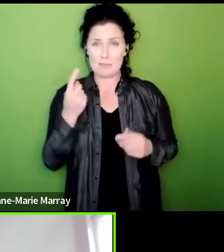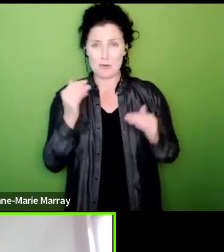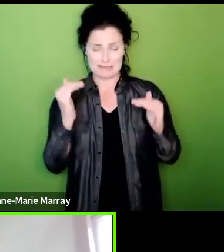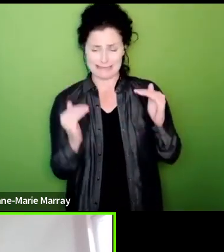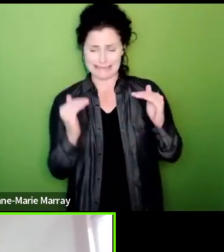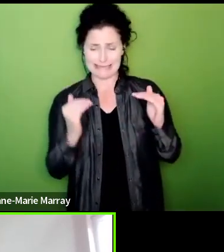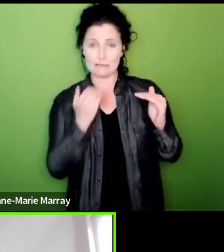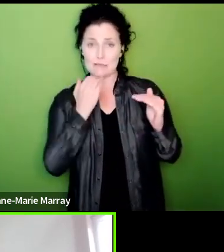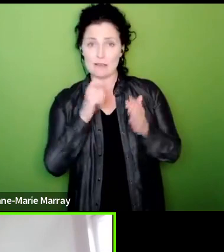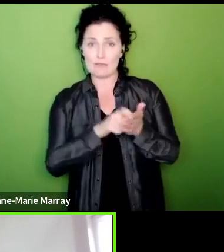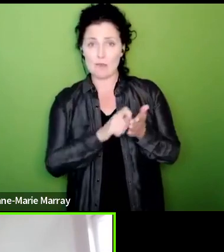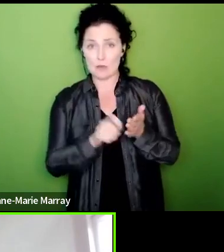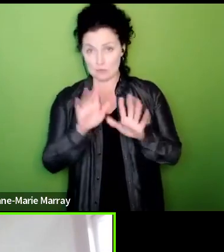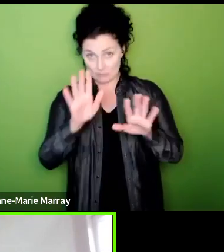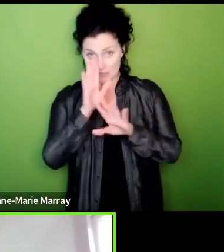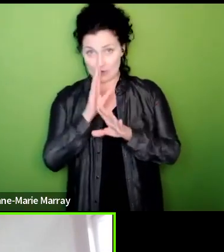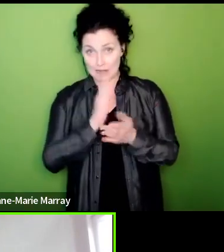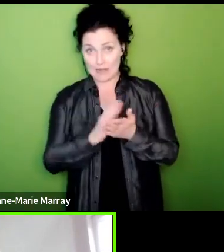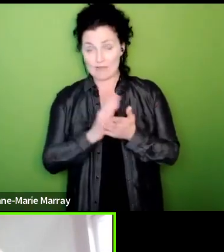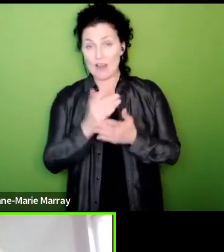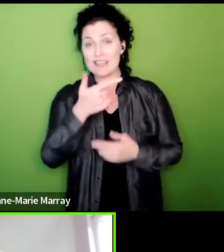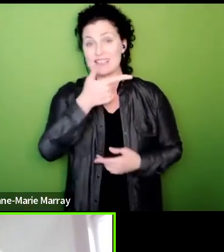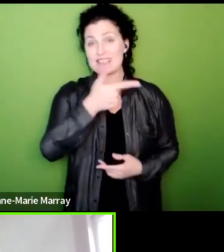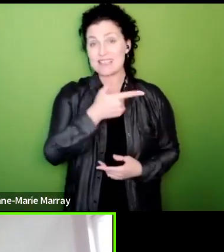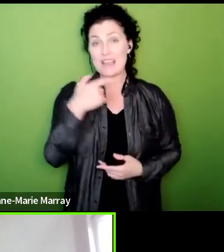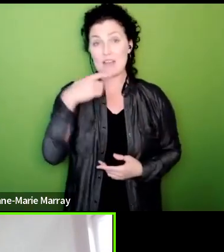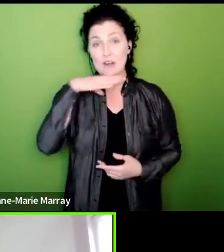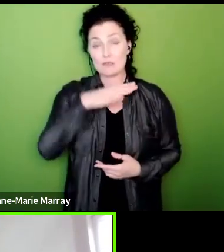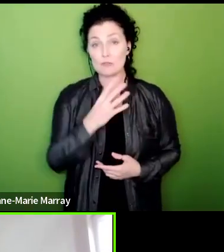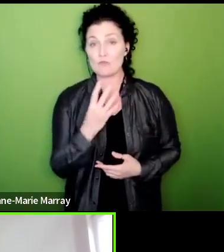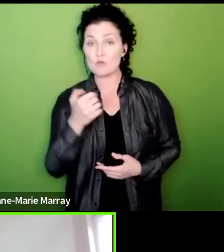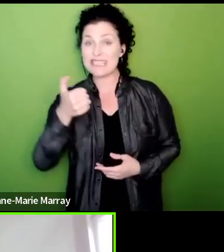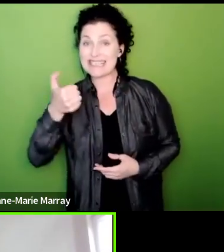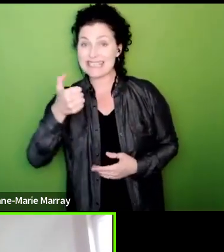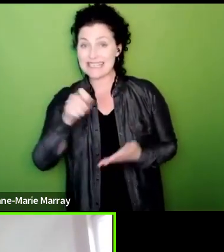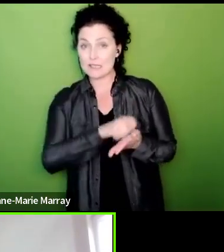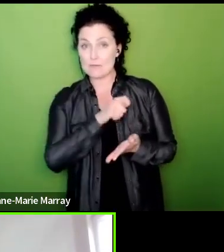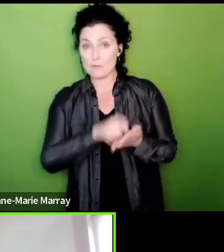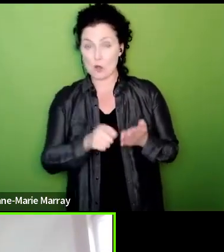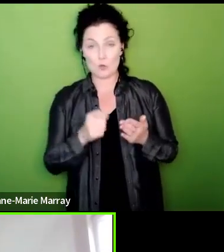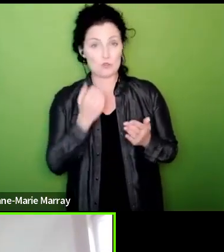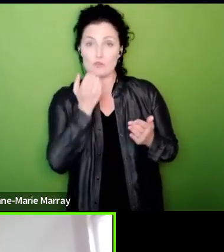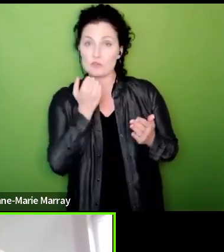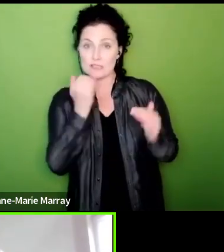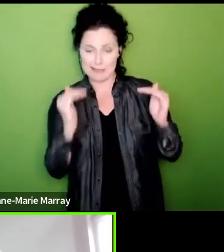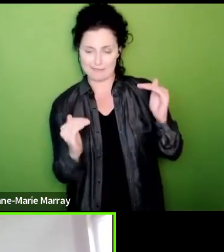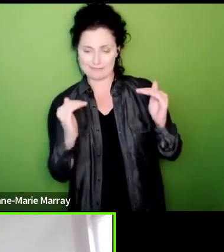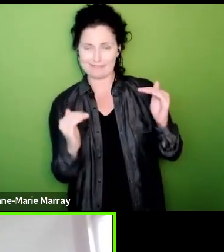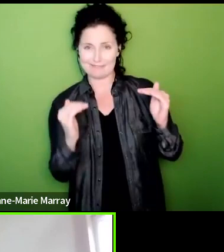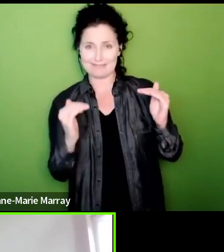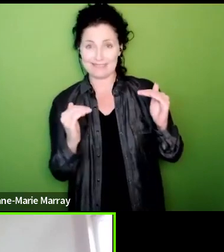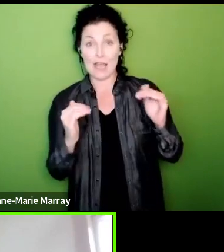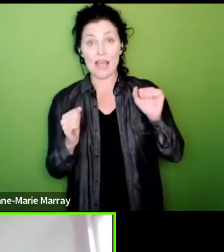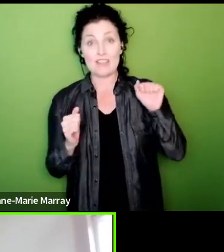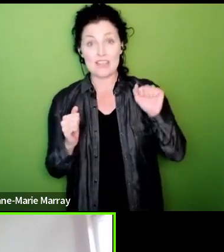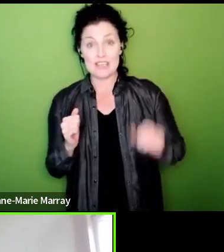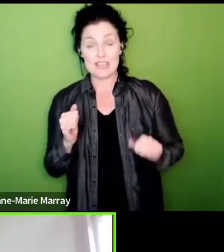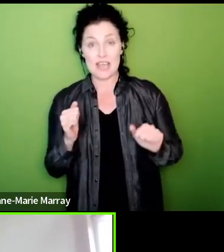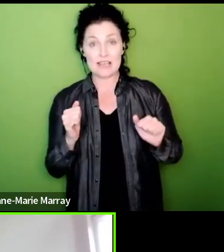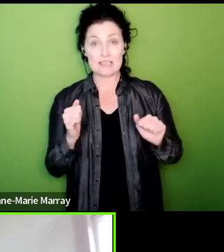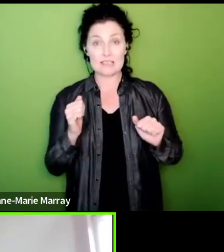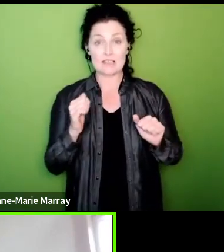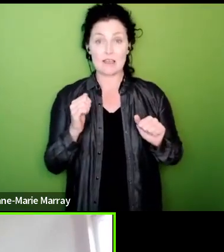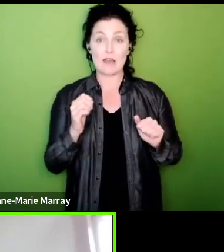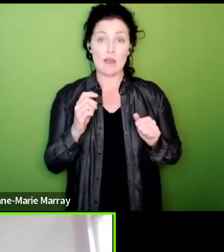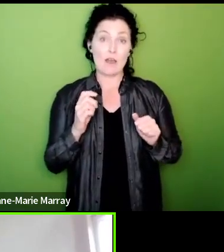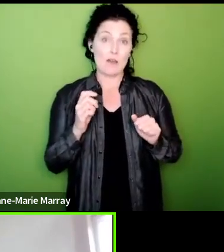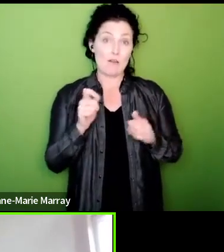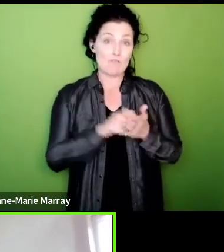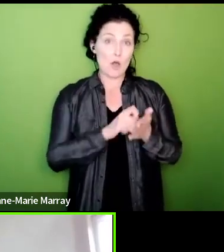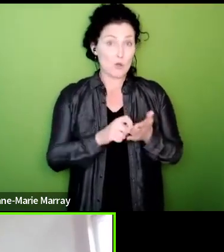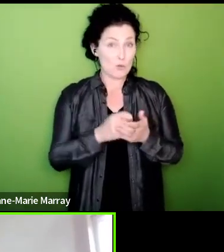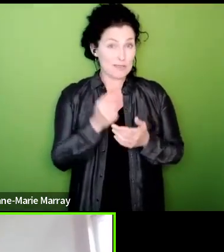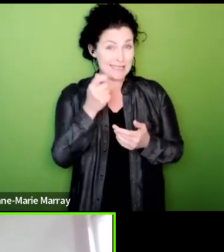to clarify it is 746 votes short and the yes vote in HMRC was nearly 85% so what we know is